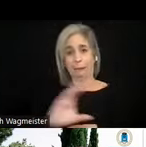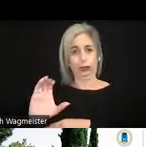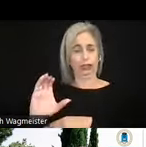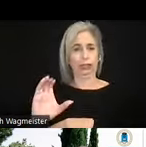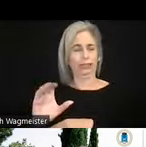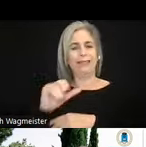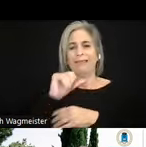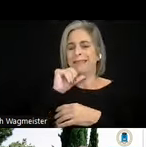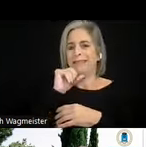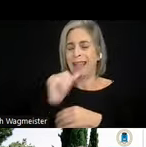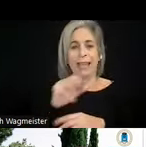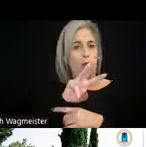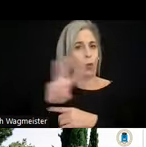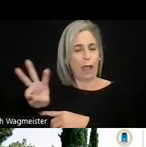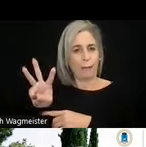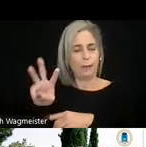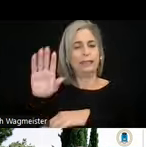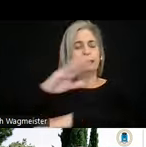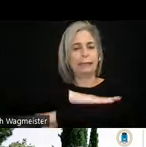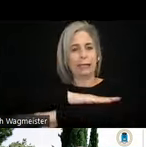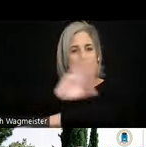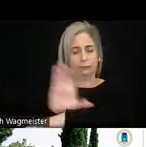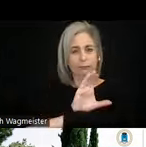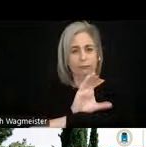but a desk top application, but I think it's interesting to know how they work.